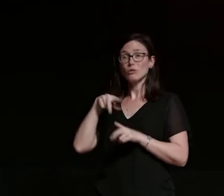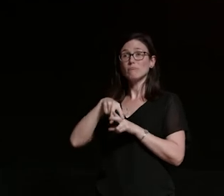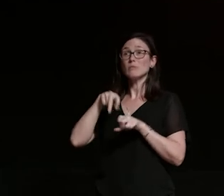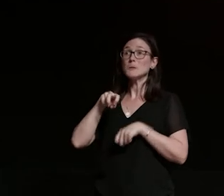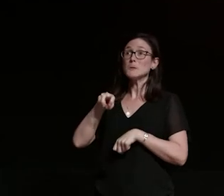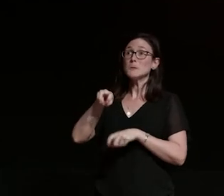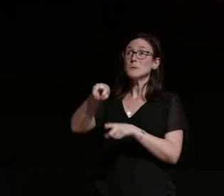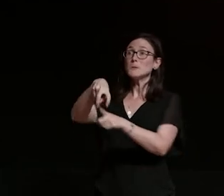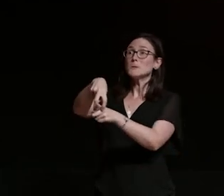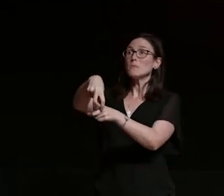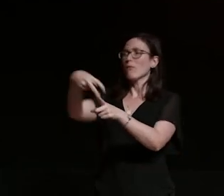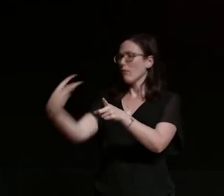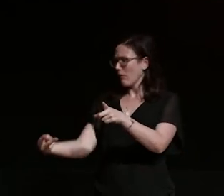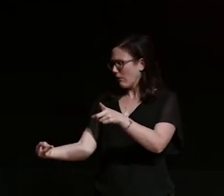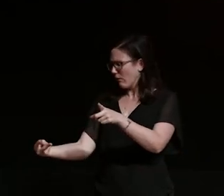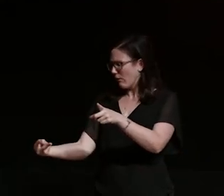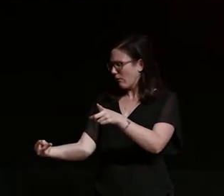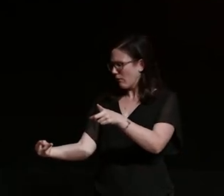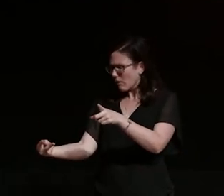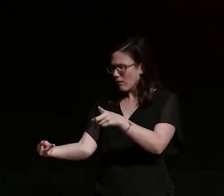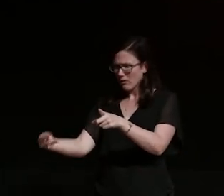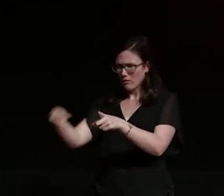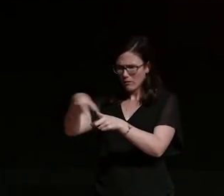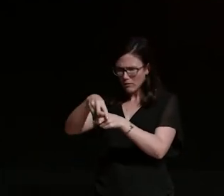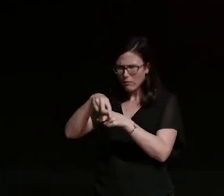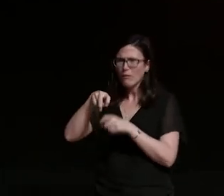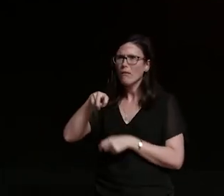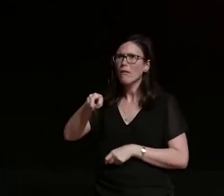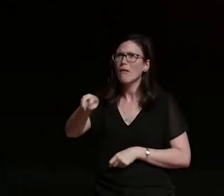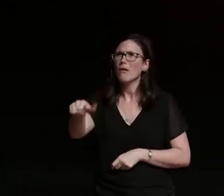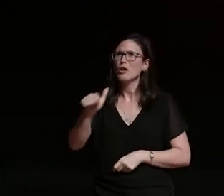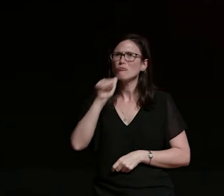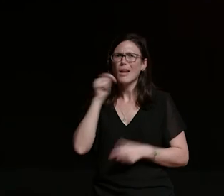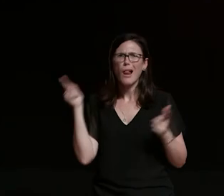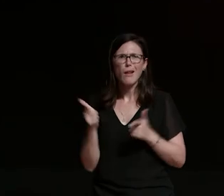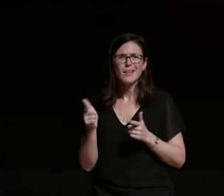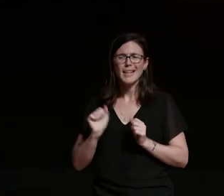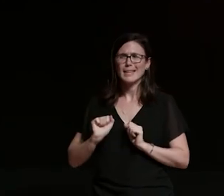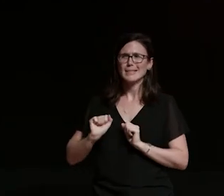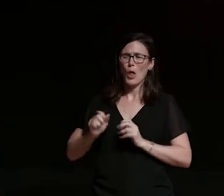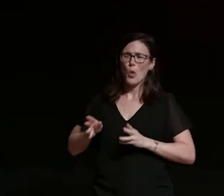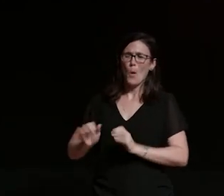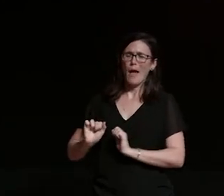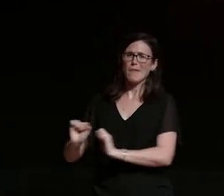back on and drink a lot so this is the way of his people and um so now we're gonna move on to